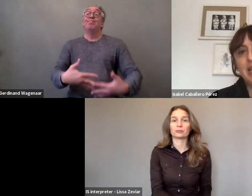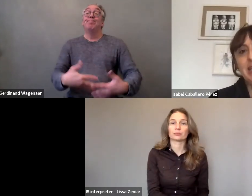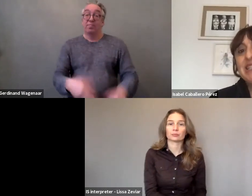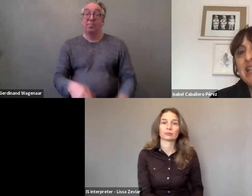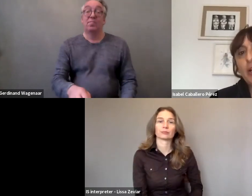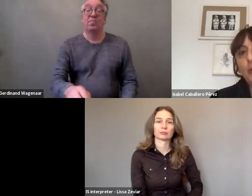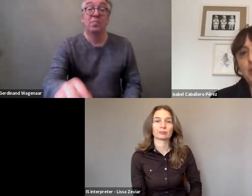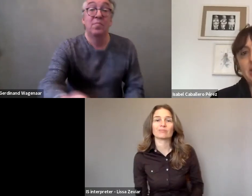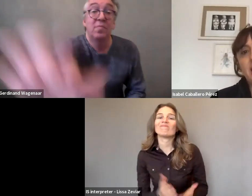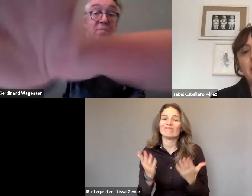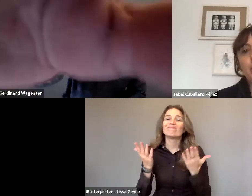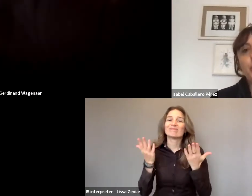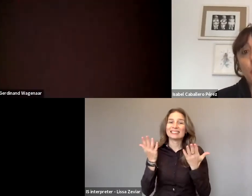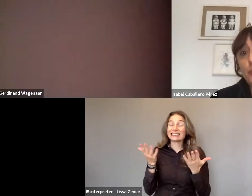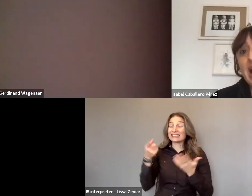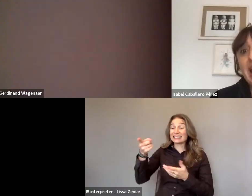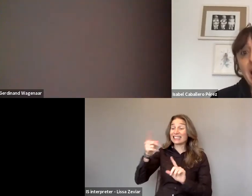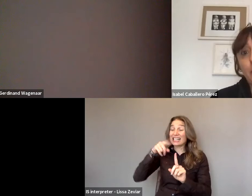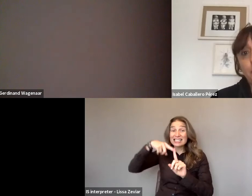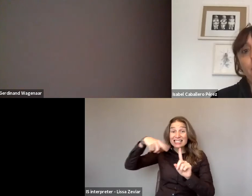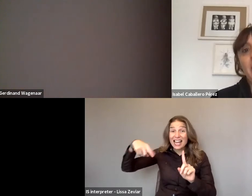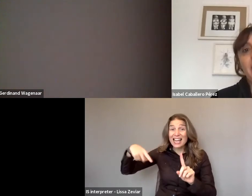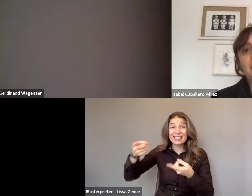This lack of data shows a lack of compliance